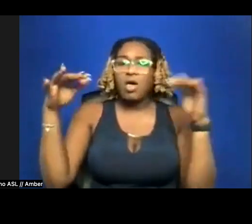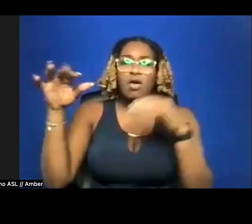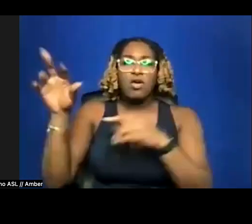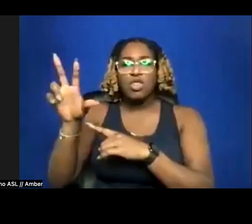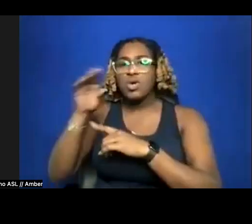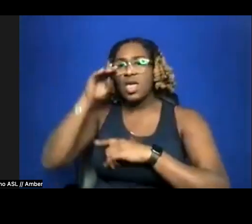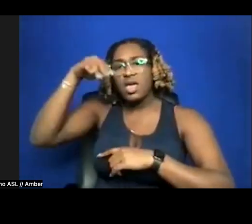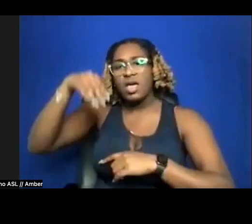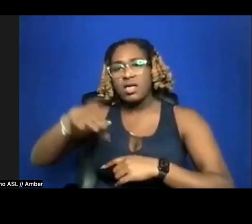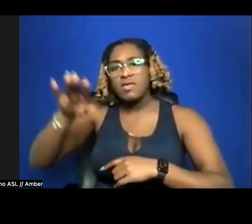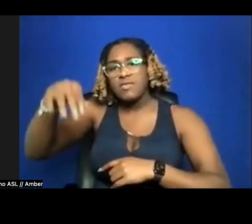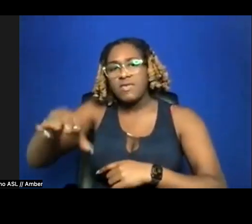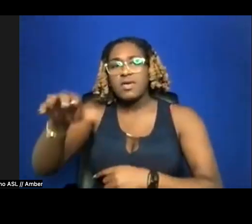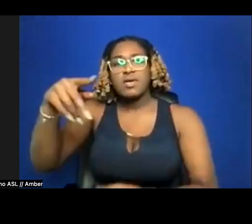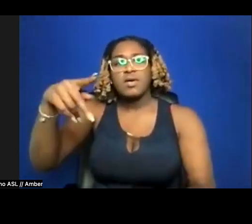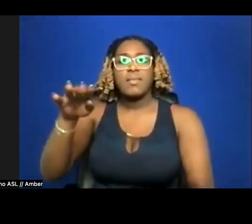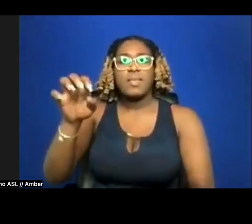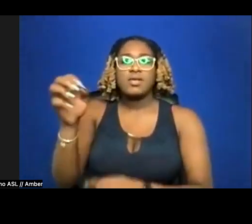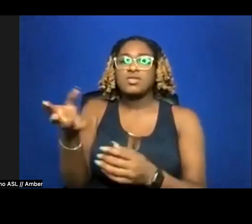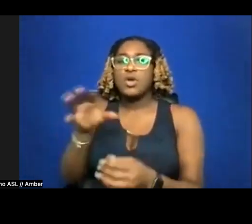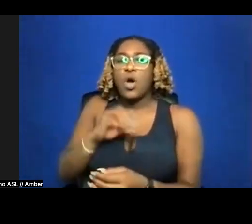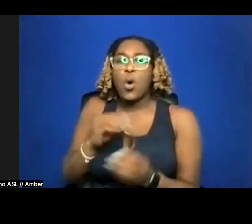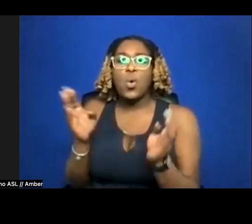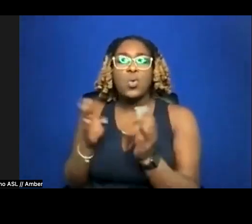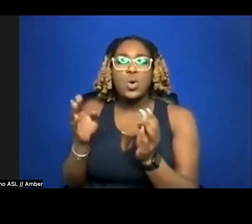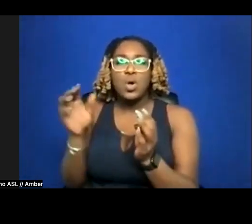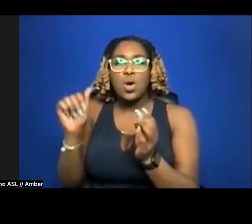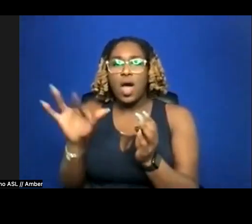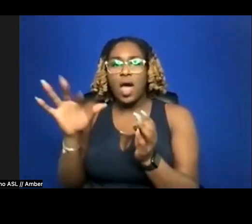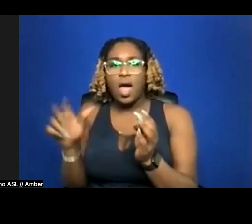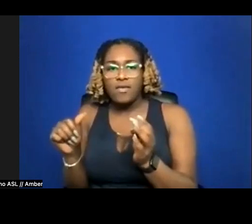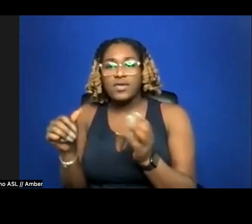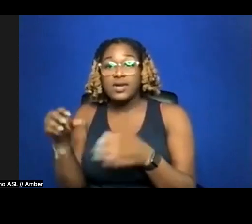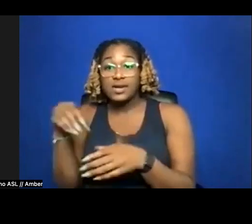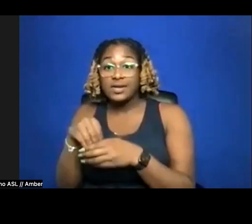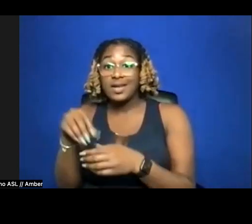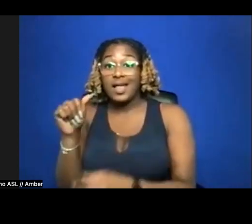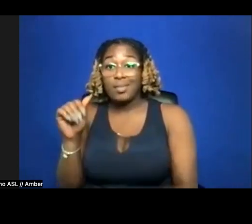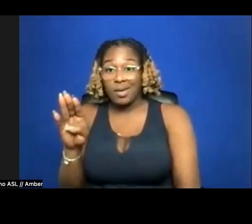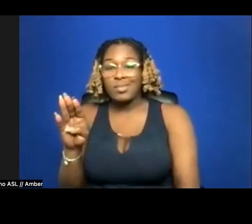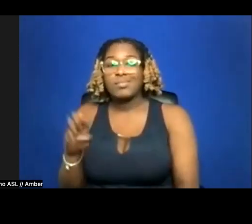little Africa and Alabama. Beyond the grass coughing its last green,